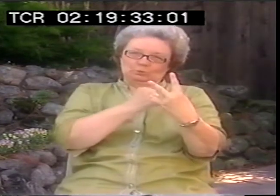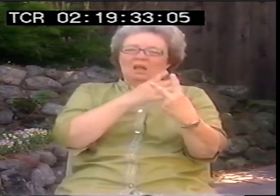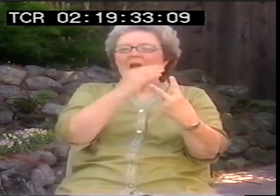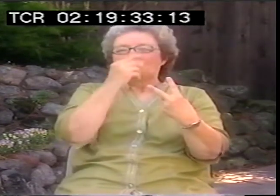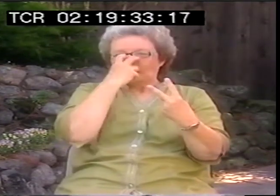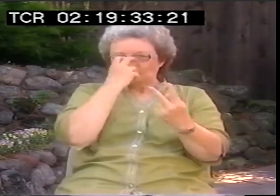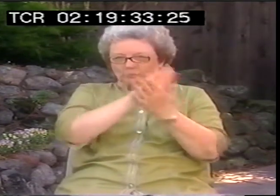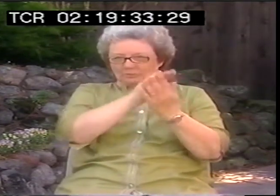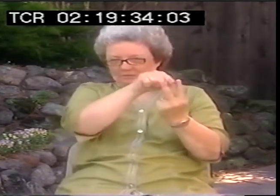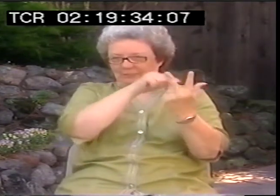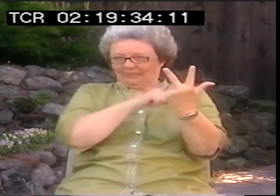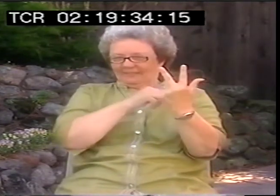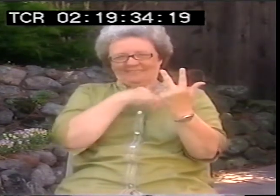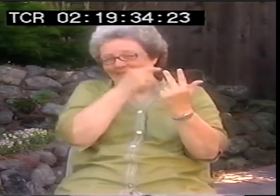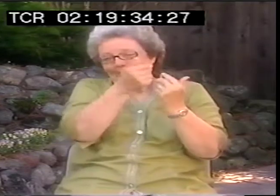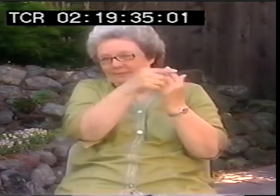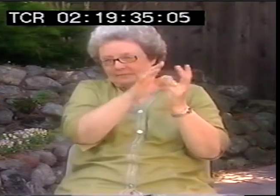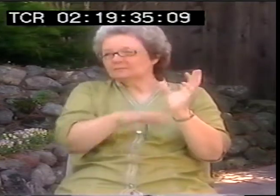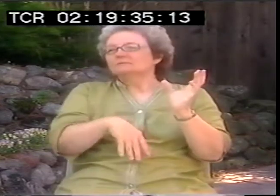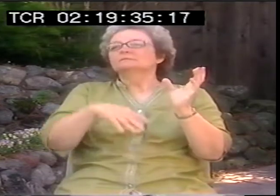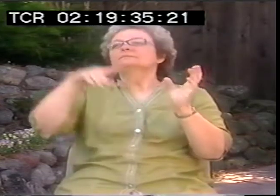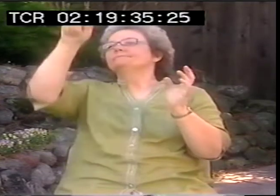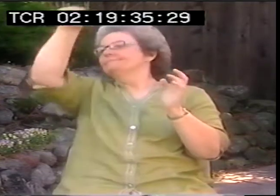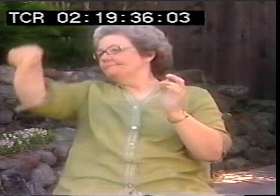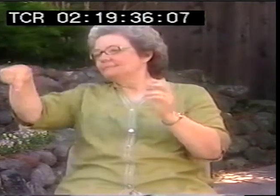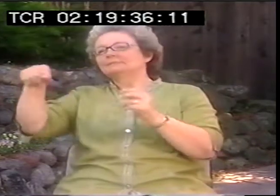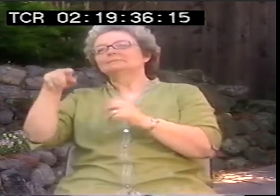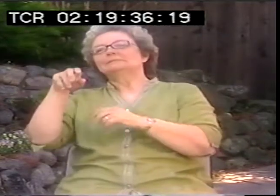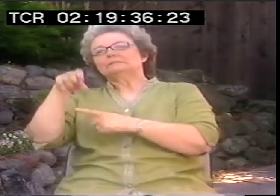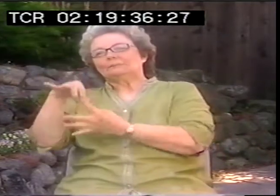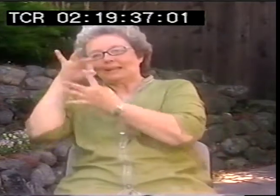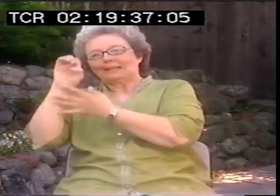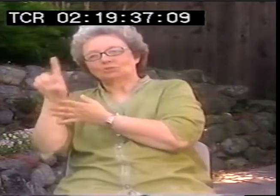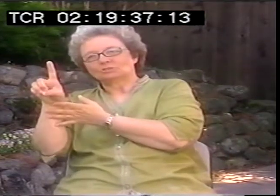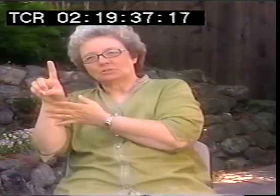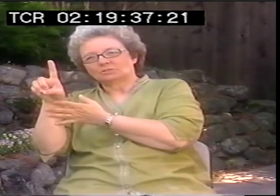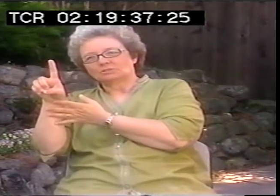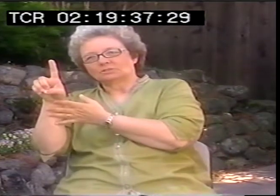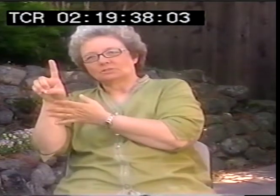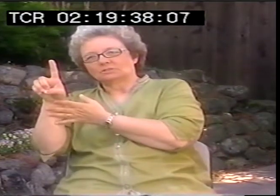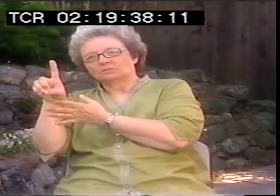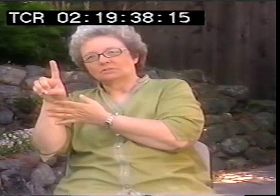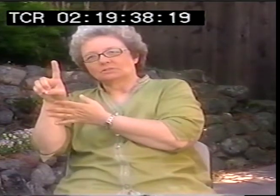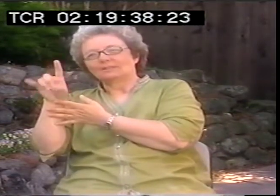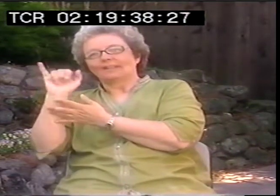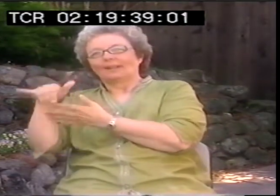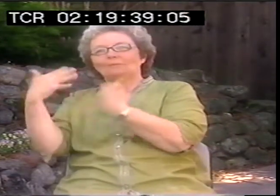and the blind school was there as well. And then there was a special education school for the deaf that was mainstream.